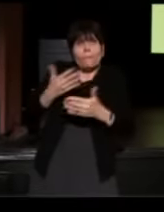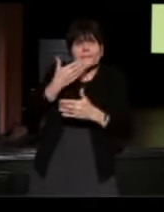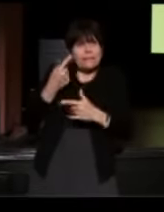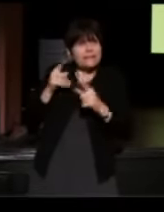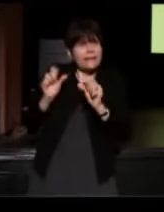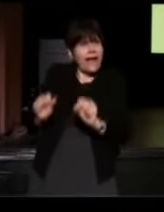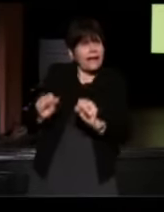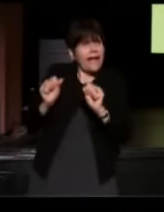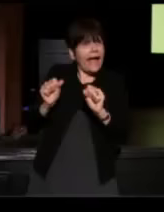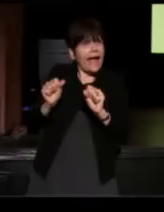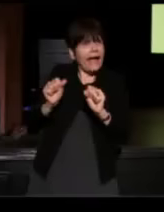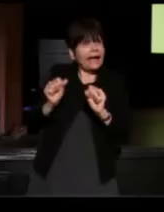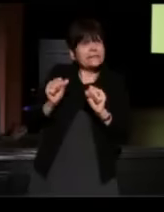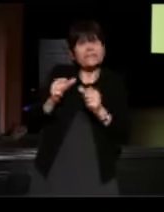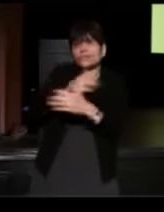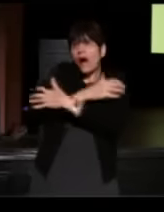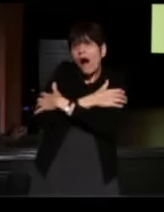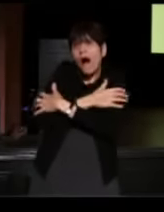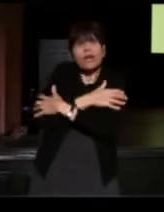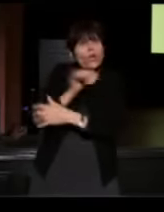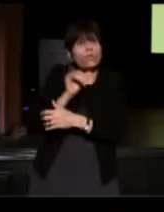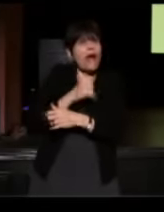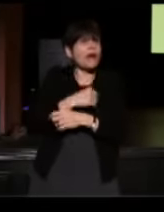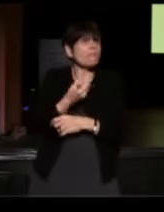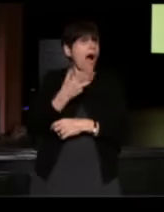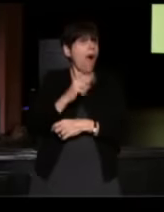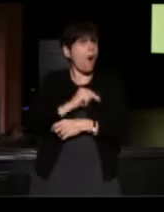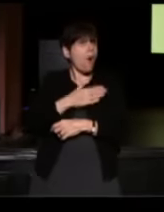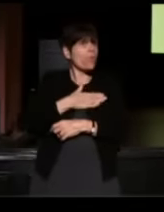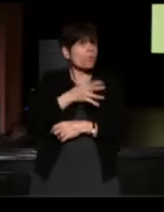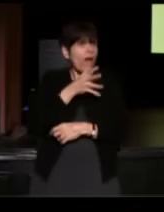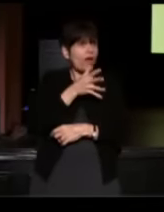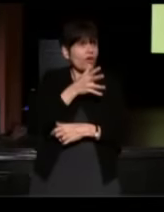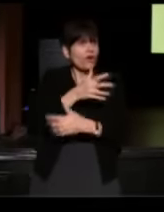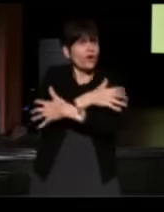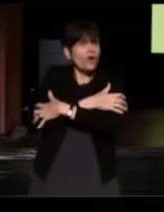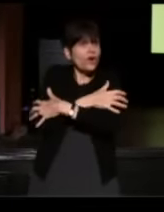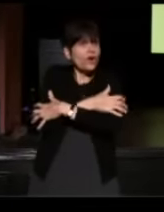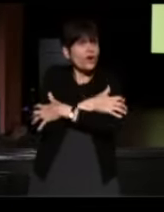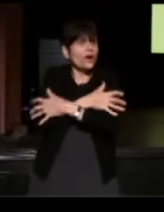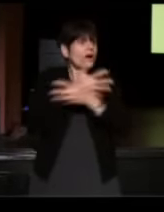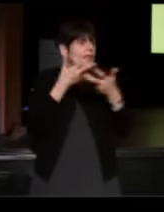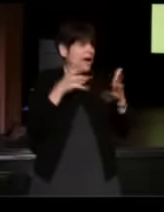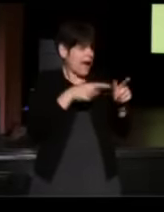Just hug you like I would my own mother. (Mary) After you left the room,